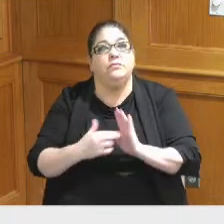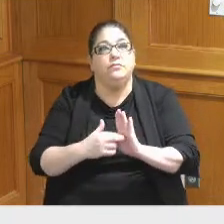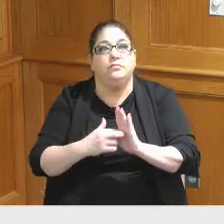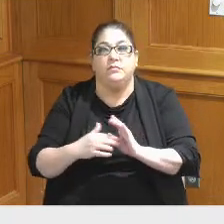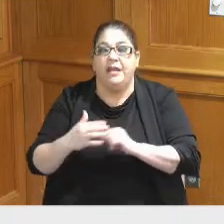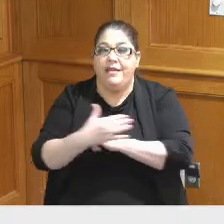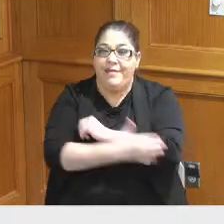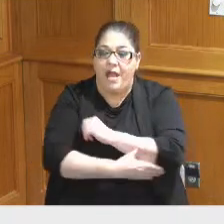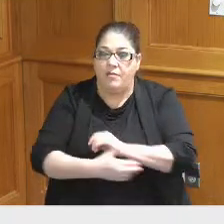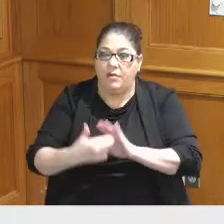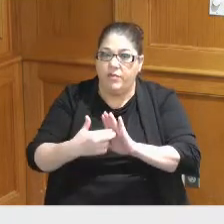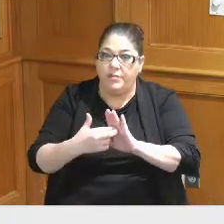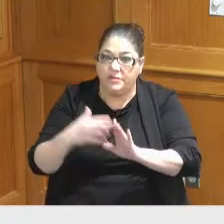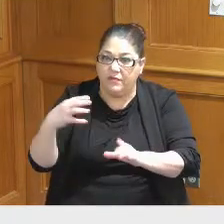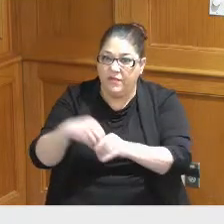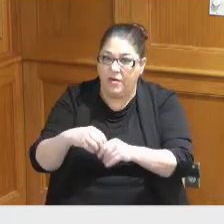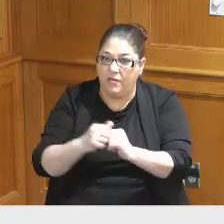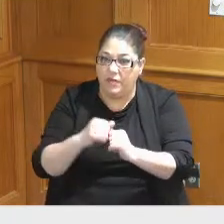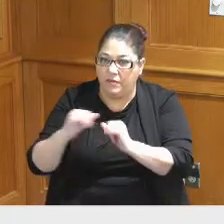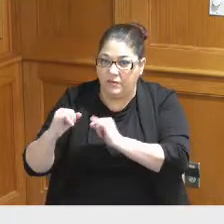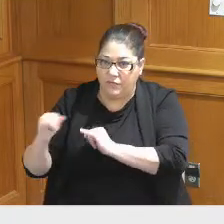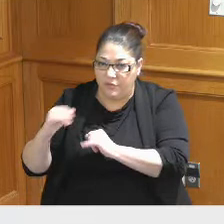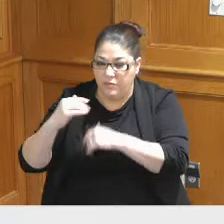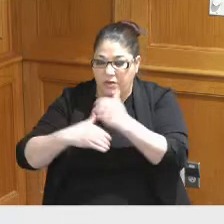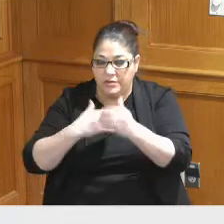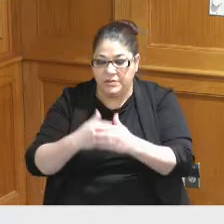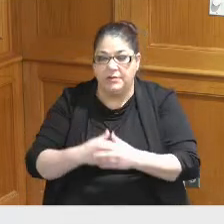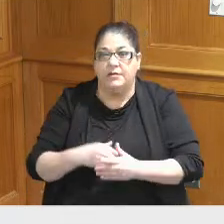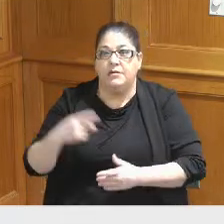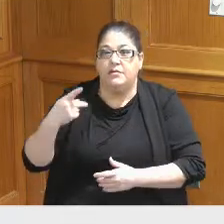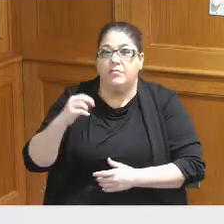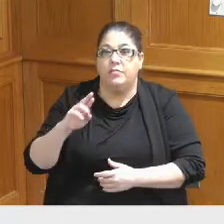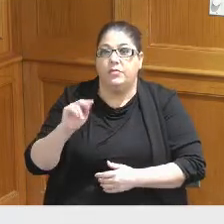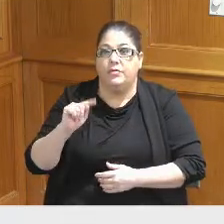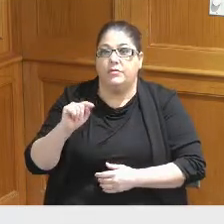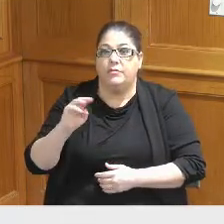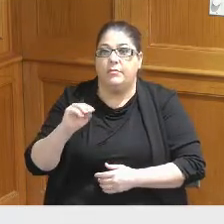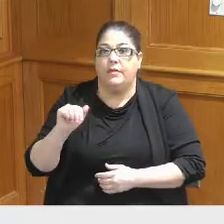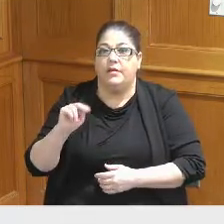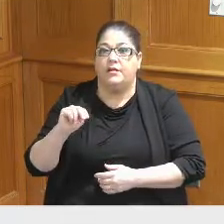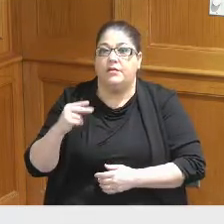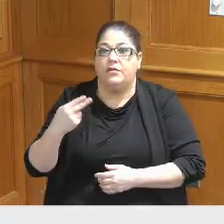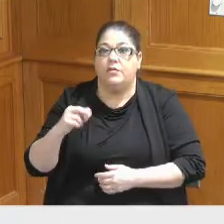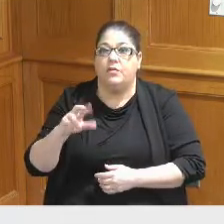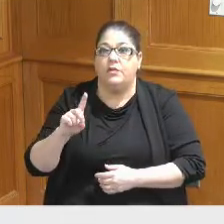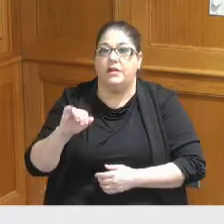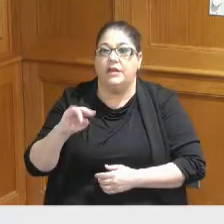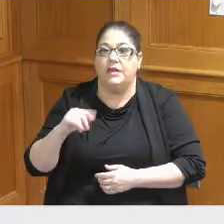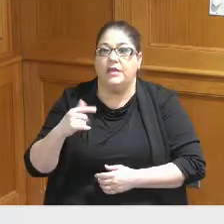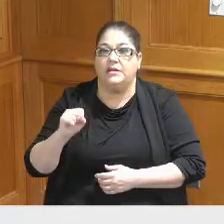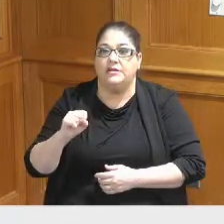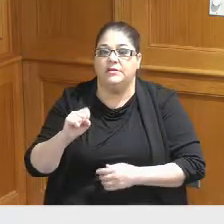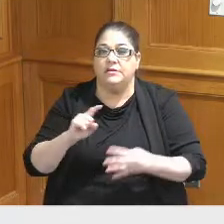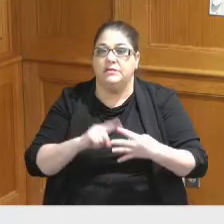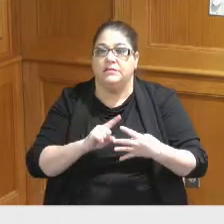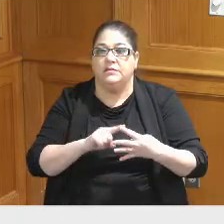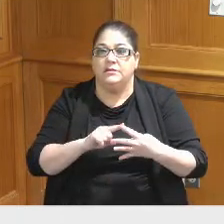Representatives were involved in that process and Portman Holdings was selected as the entity with